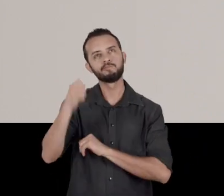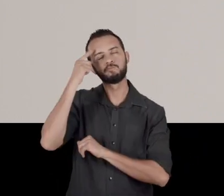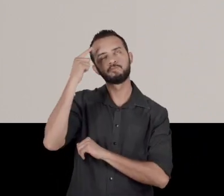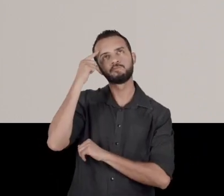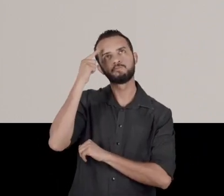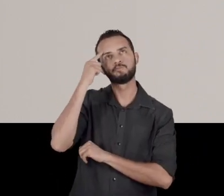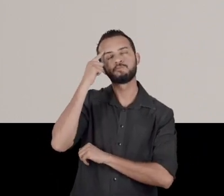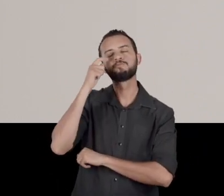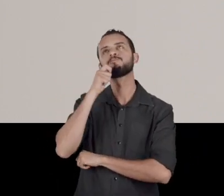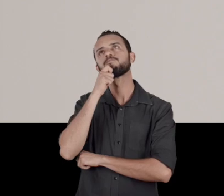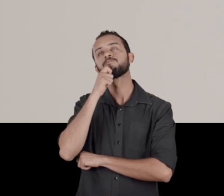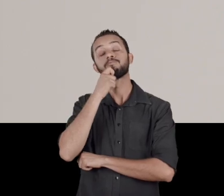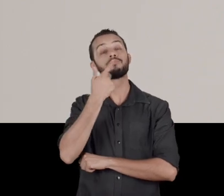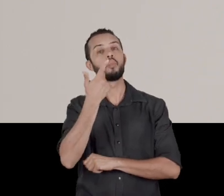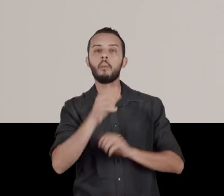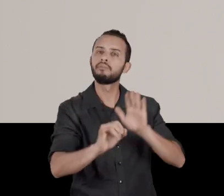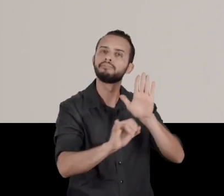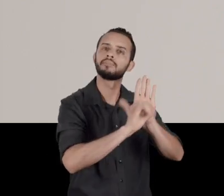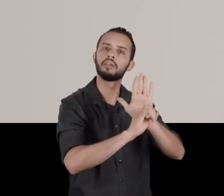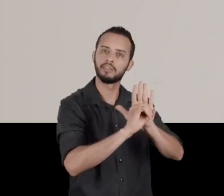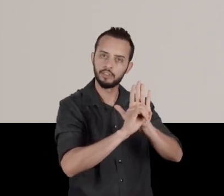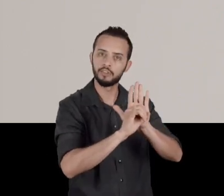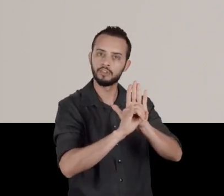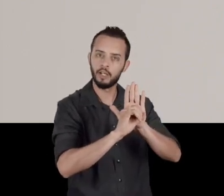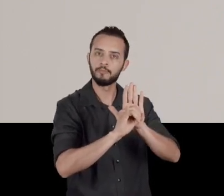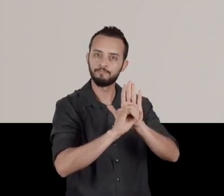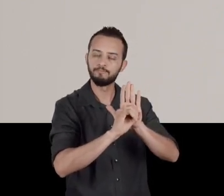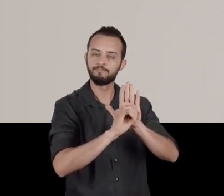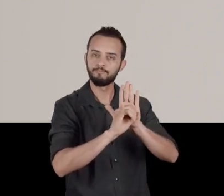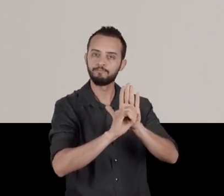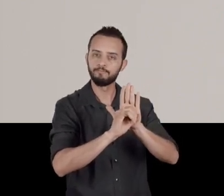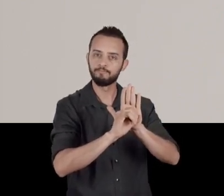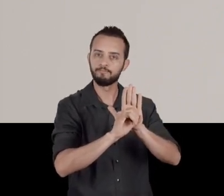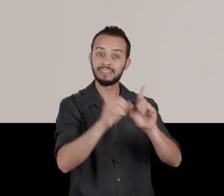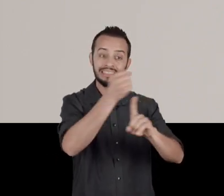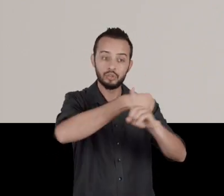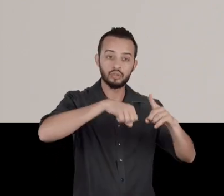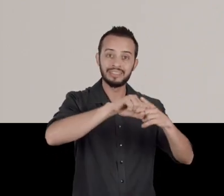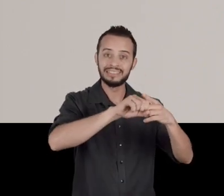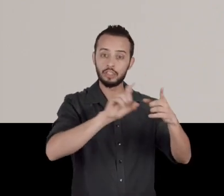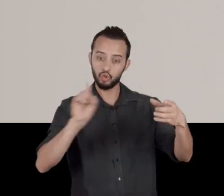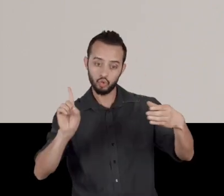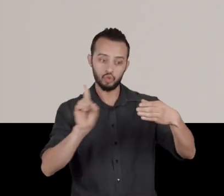the problems regarding identity, concerning who is part of a nation,